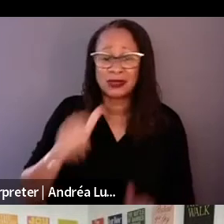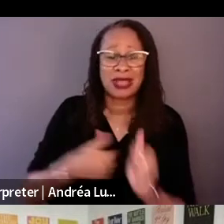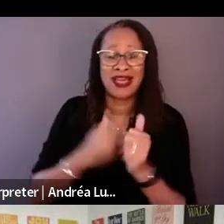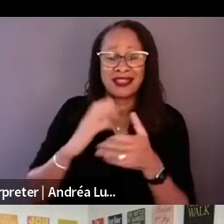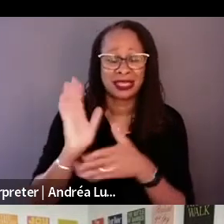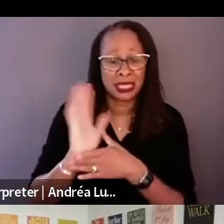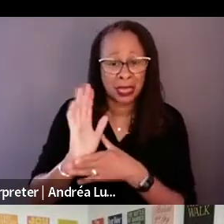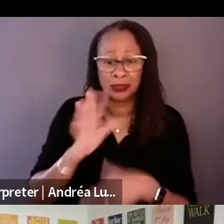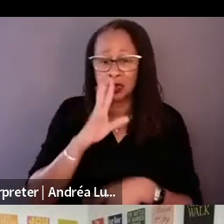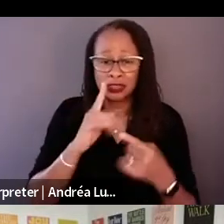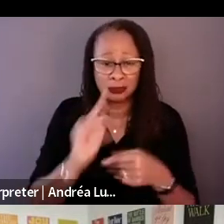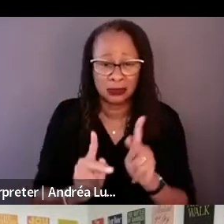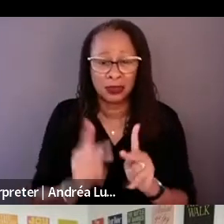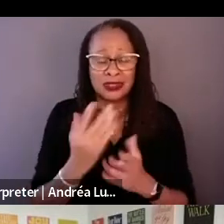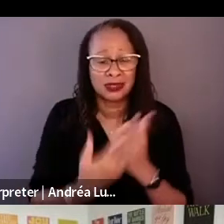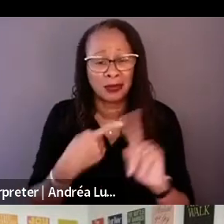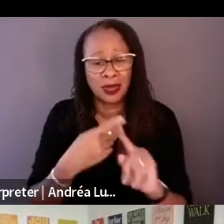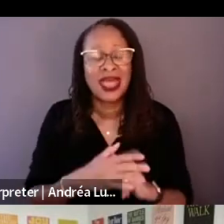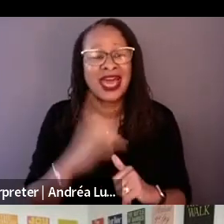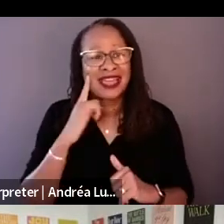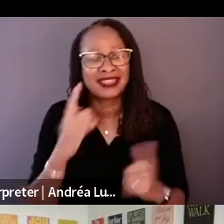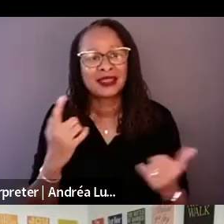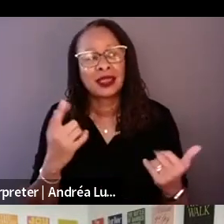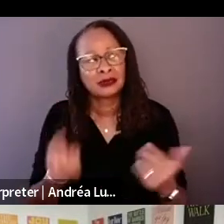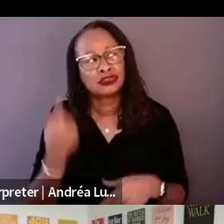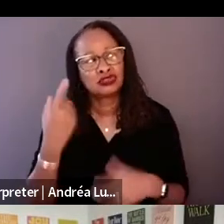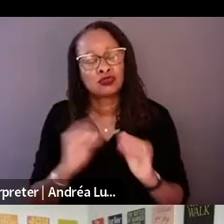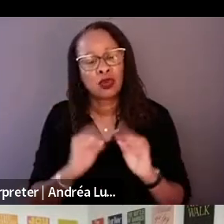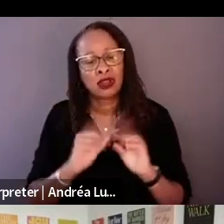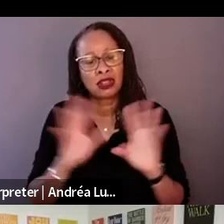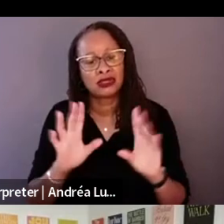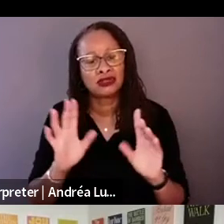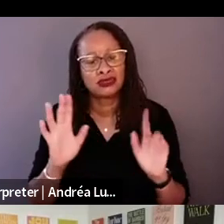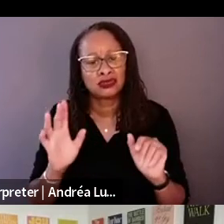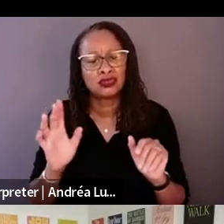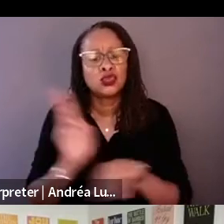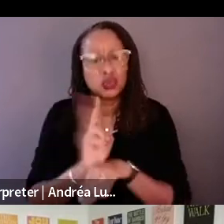probably been gone with the actor. Yeah, I guess that's the reason.